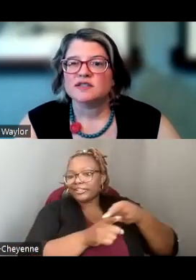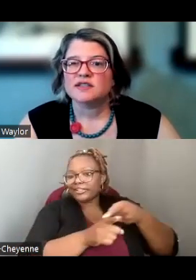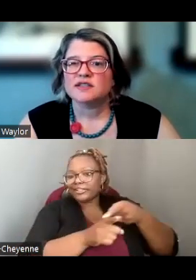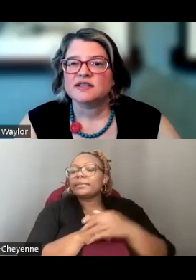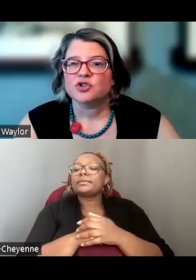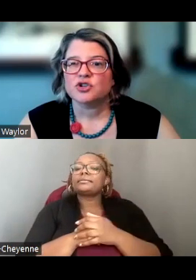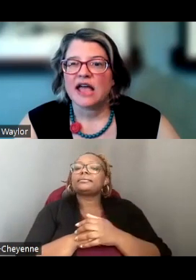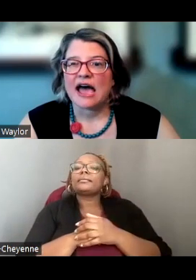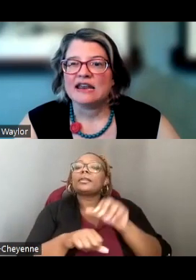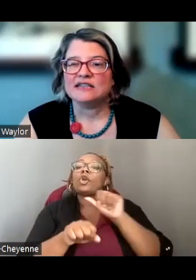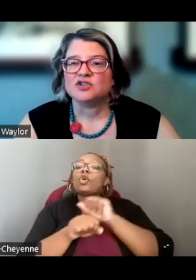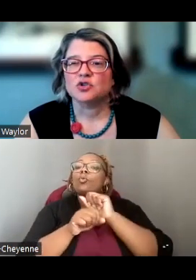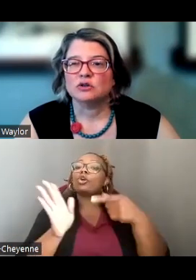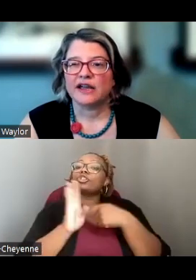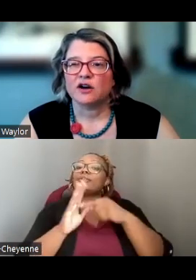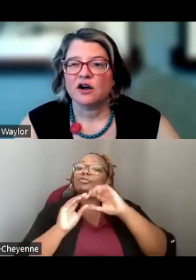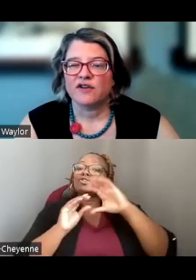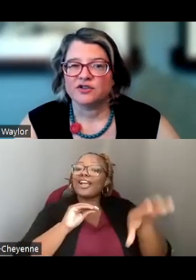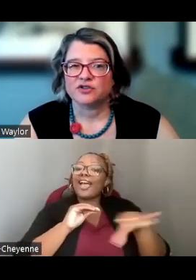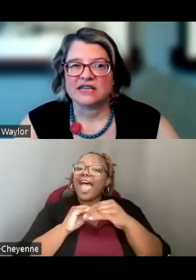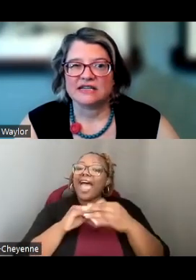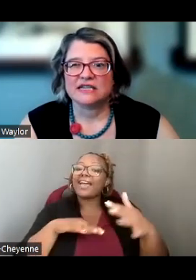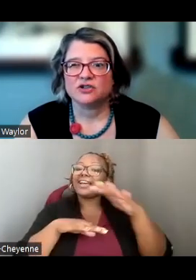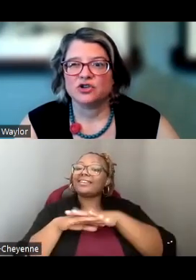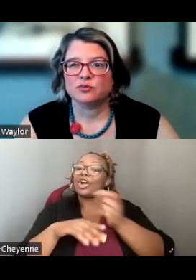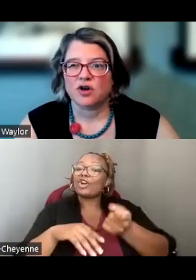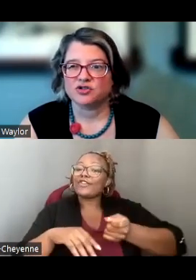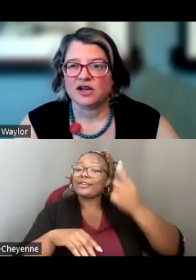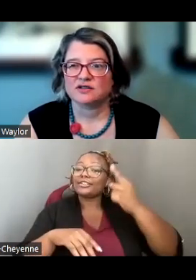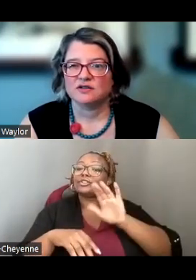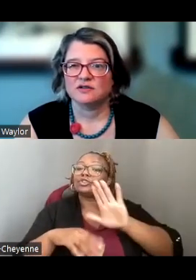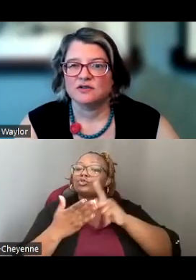WORK SAMPLES SHOULD ADD AN ADDITIONAL LAYER OF UNDERSTANDING TO YOUR PROJECT.